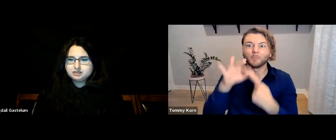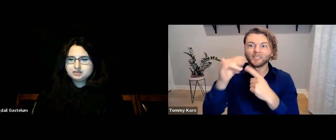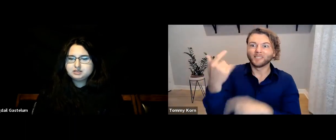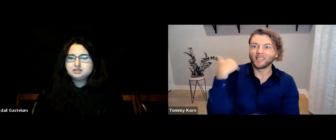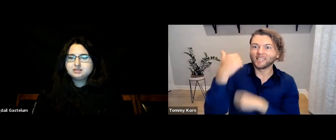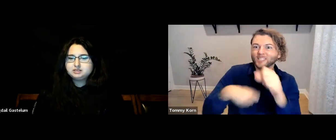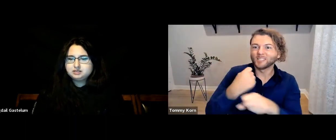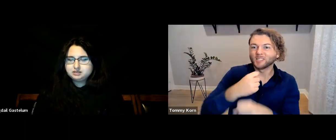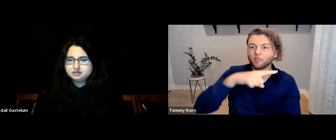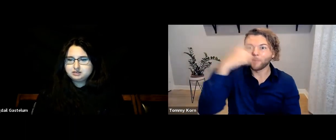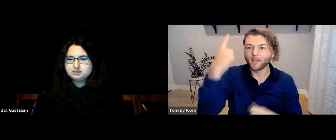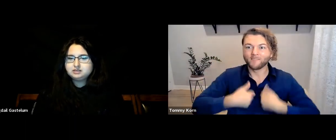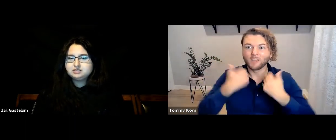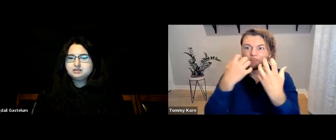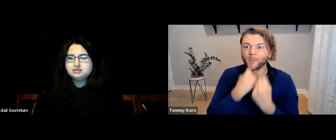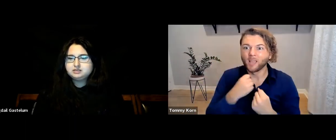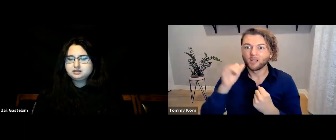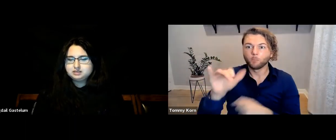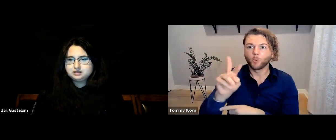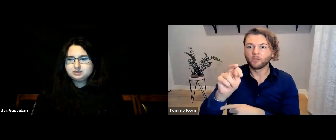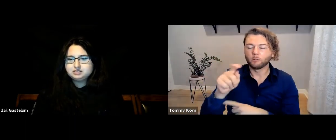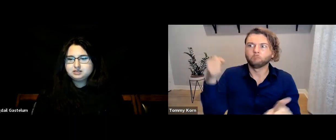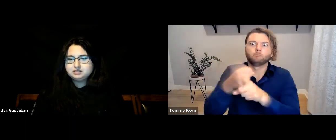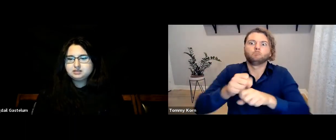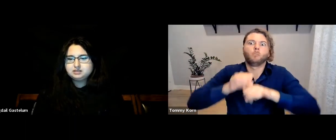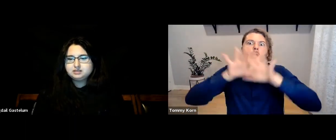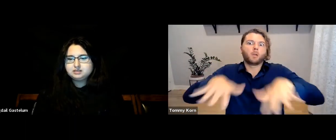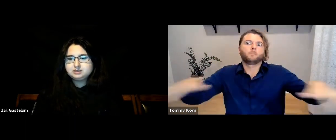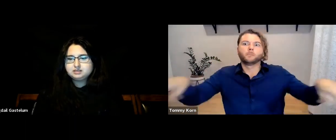Especially last year when the Black Lives Matter movement took off.